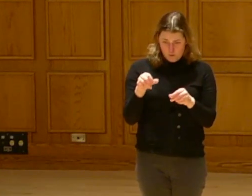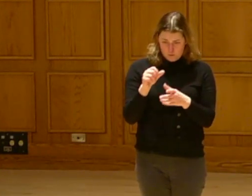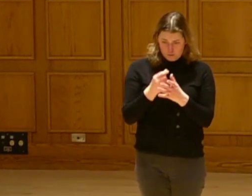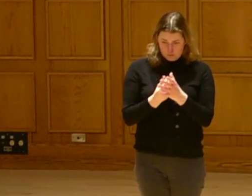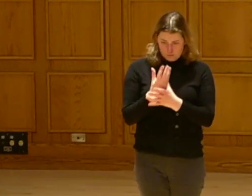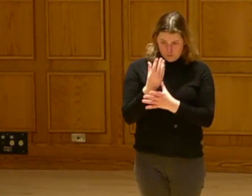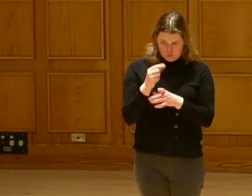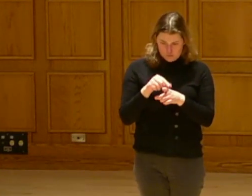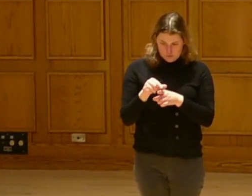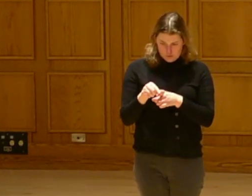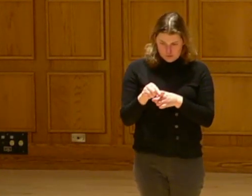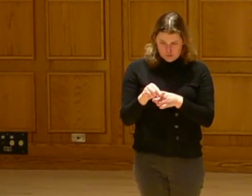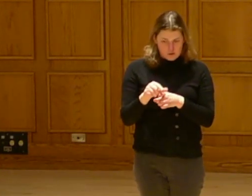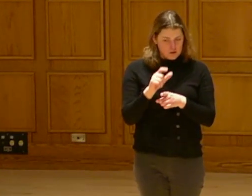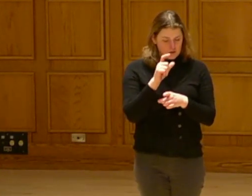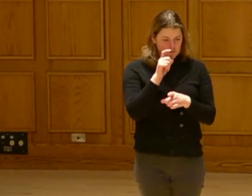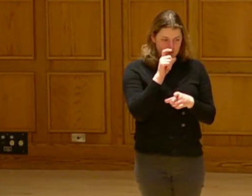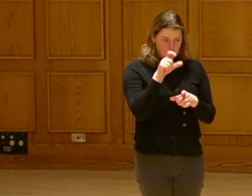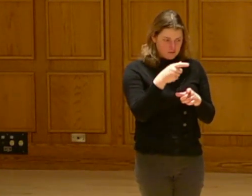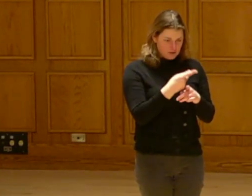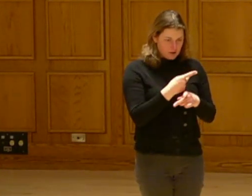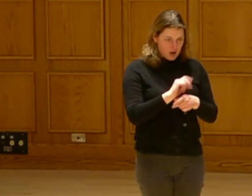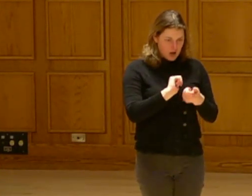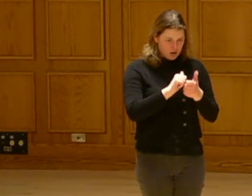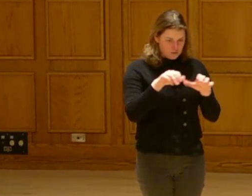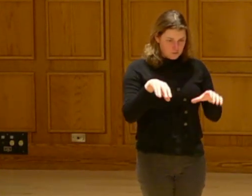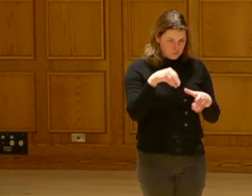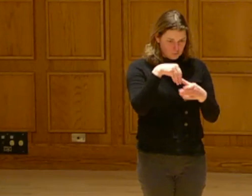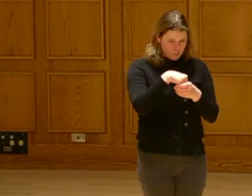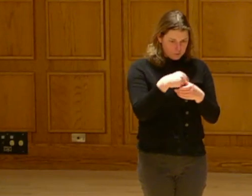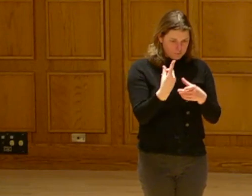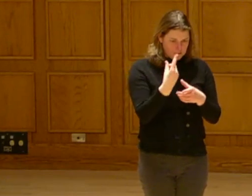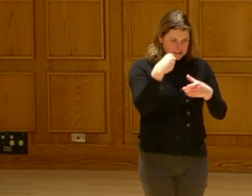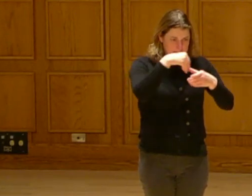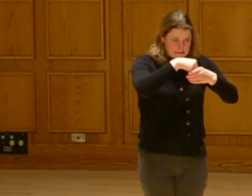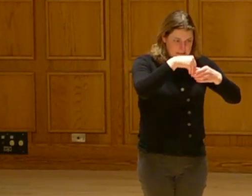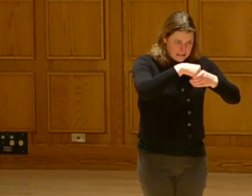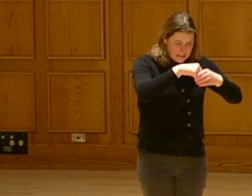Where we don't have to figure out how to grow something